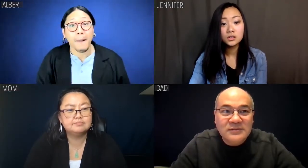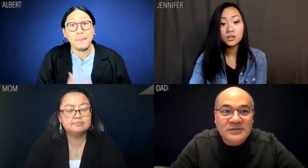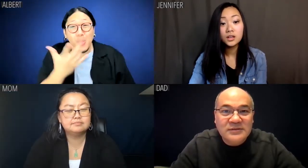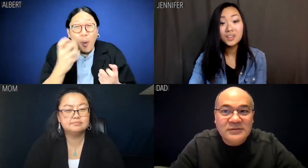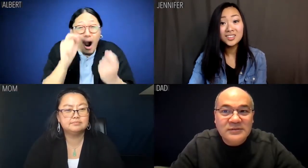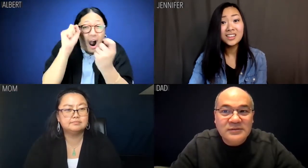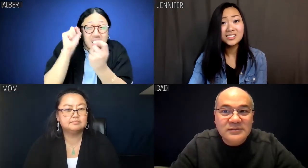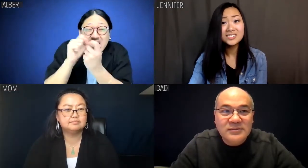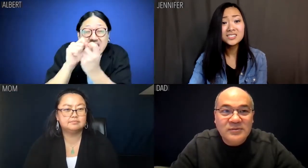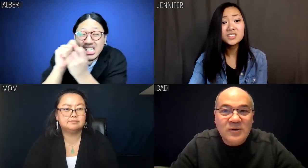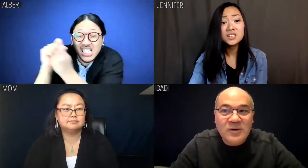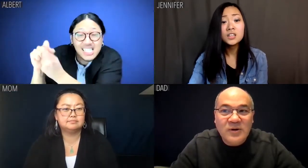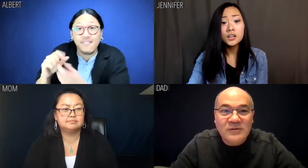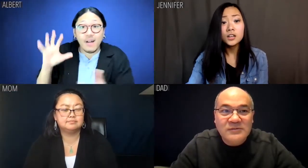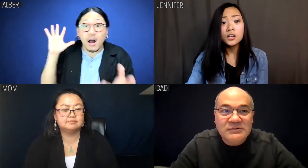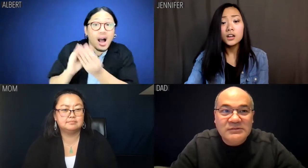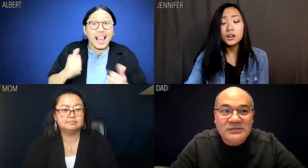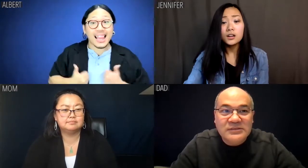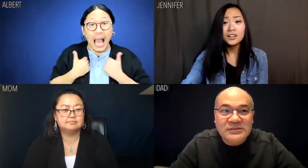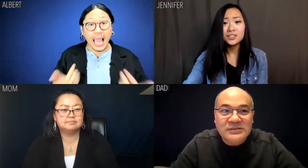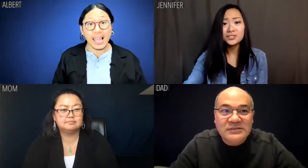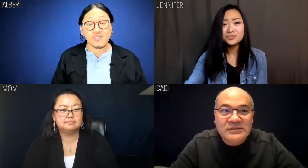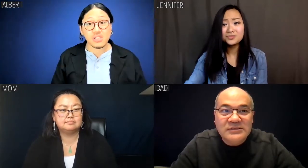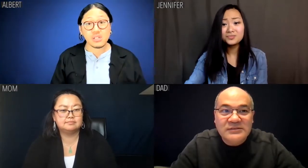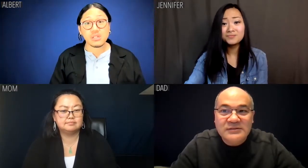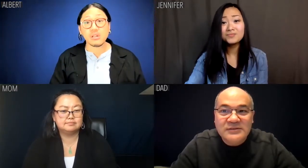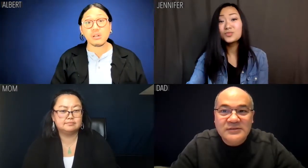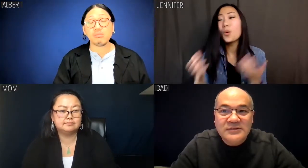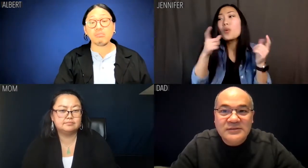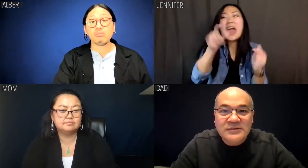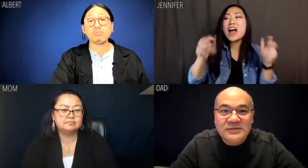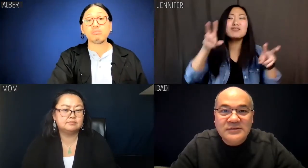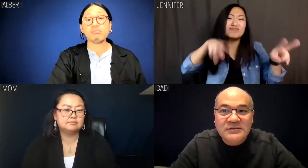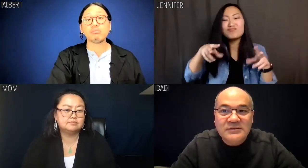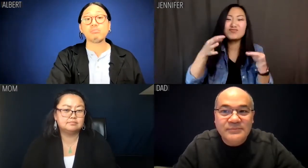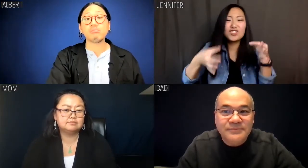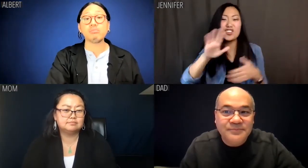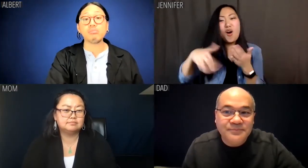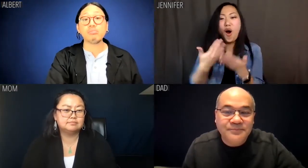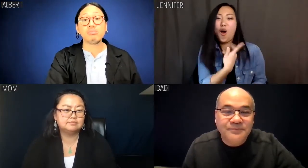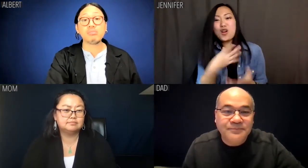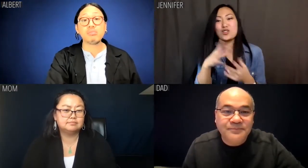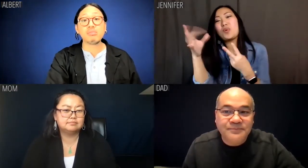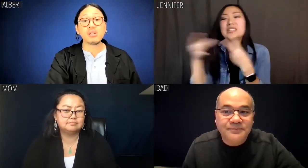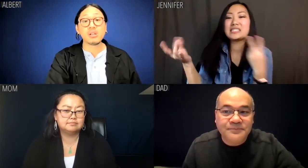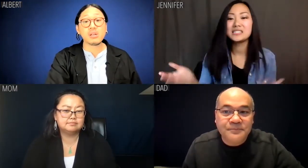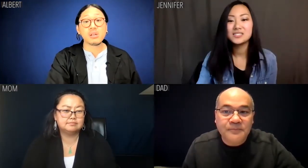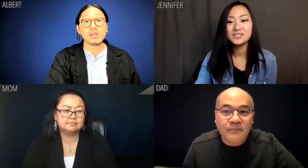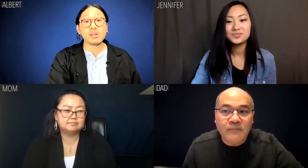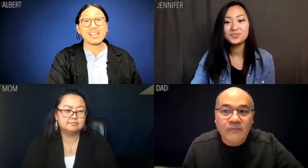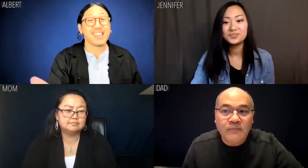You always want every detail of our lives. Jennifer: So you can judge all our choices.